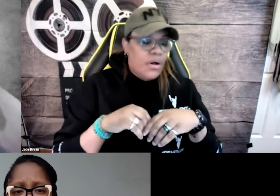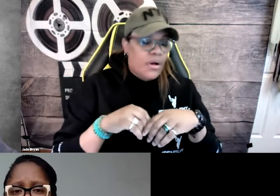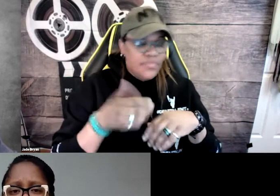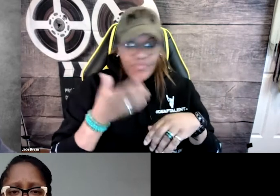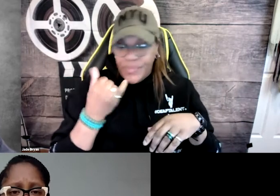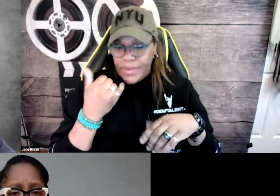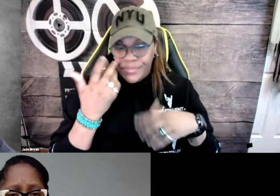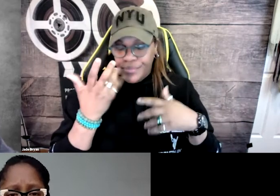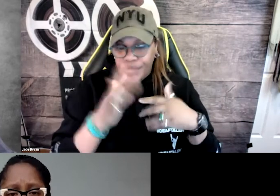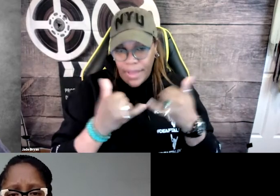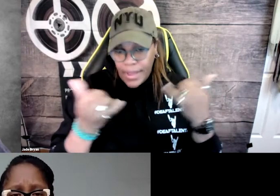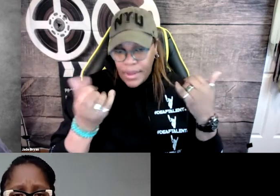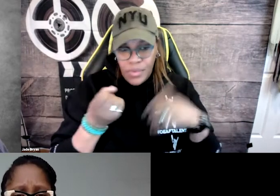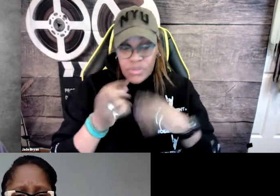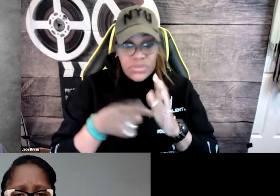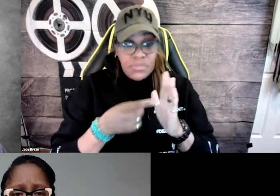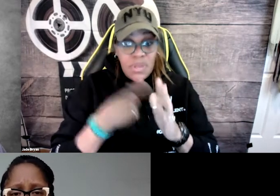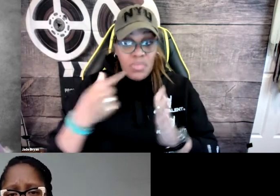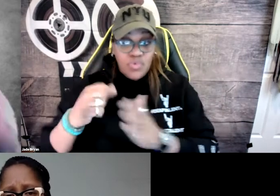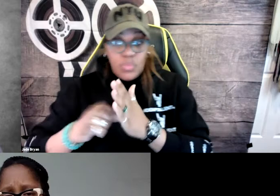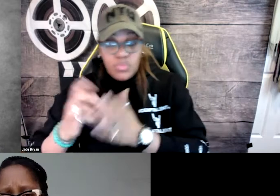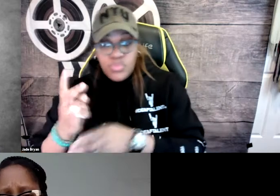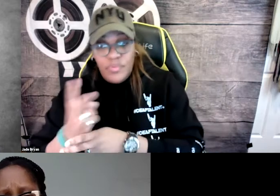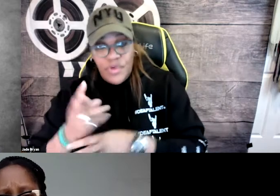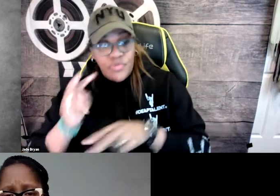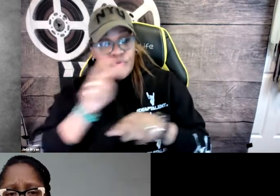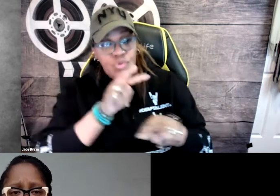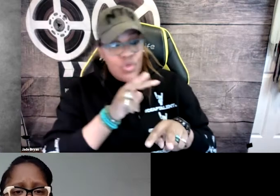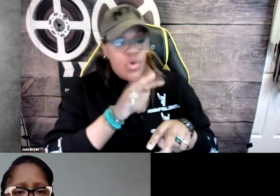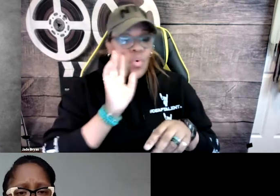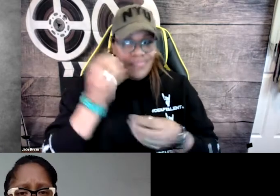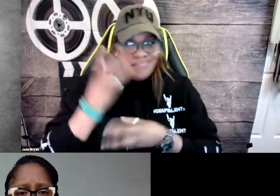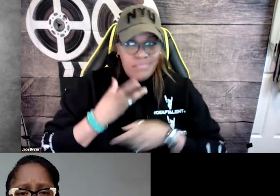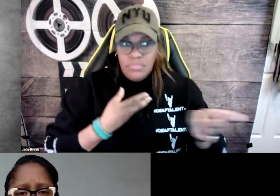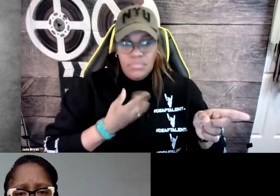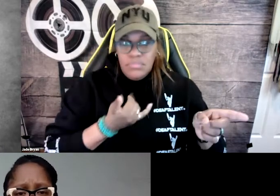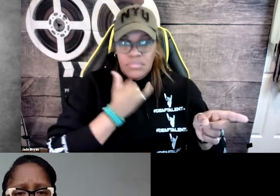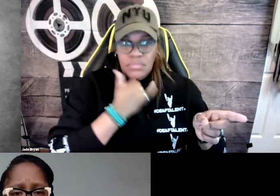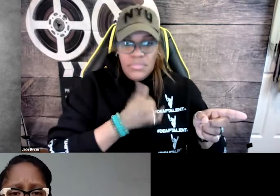Sometimes there are flubs and we have to go back and do it over. If they've forgotten their line or if the script says one thing and they've kind